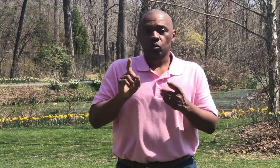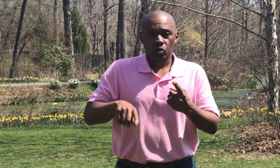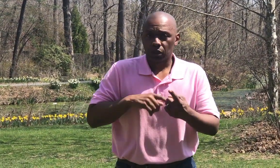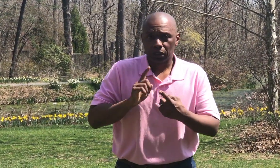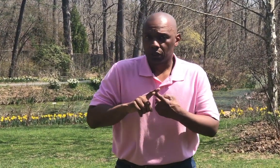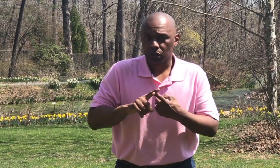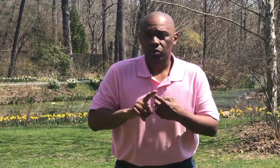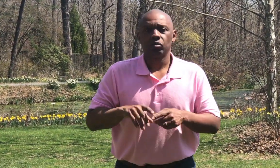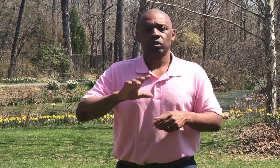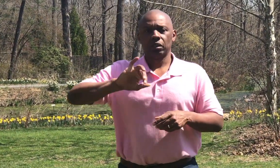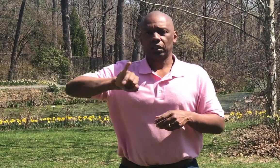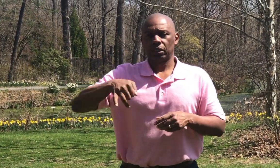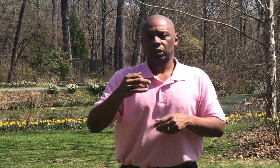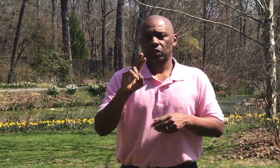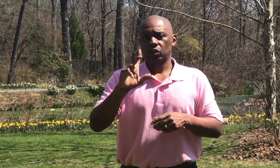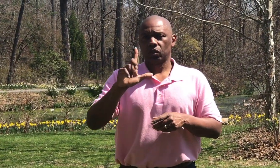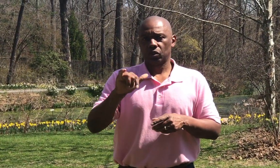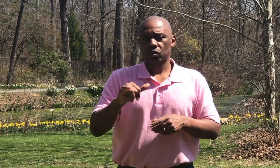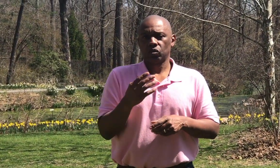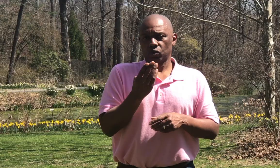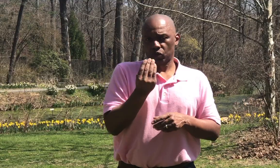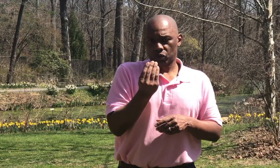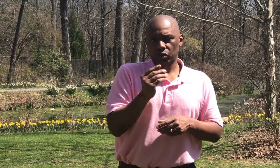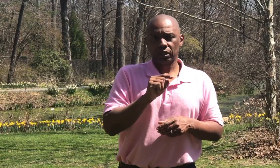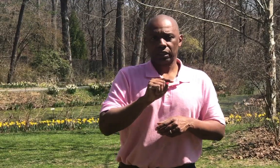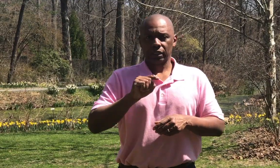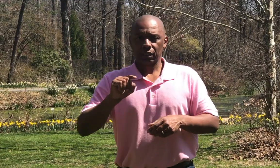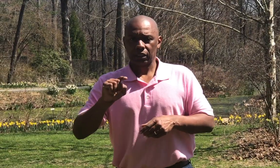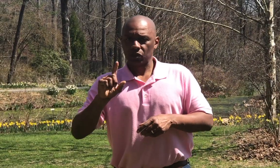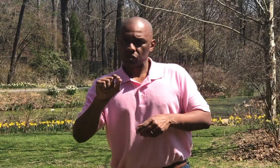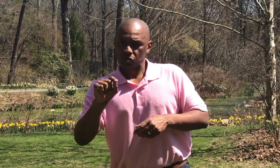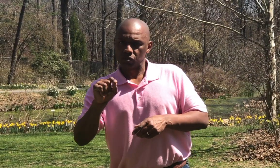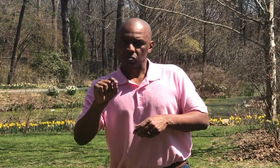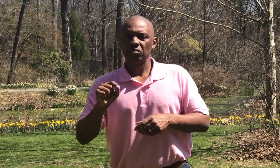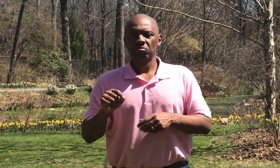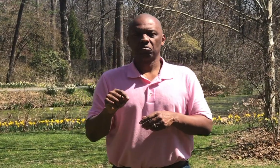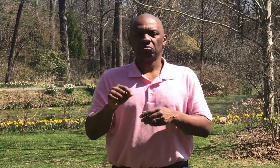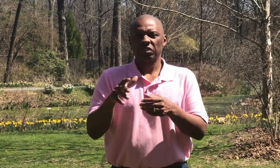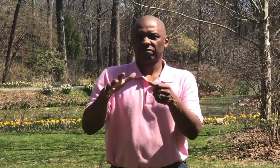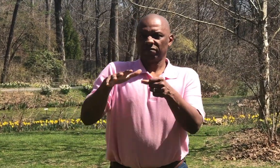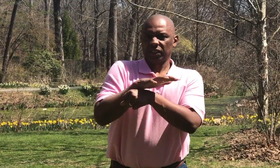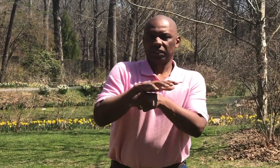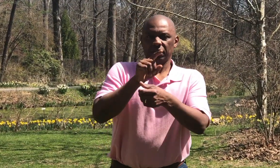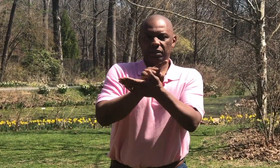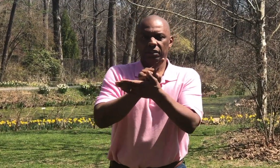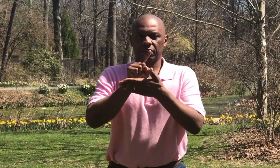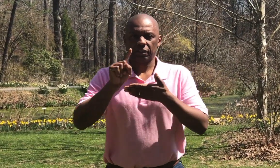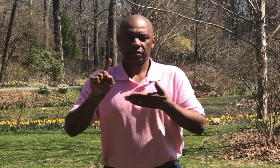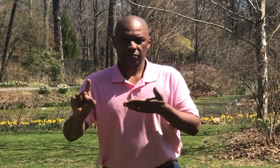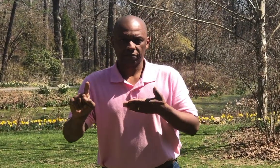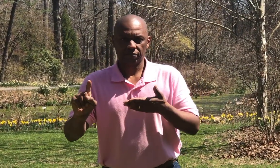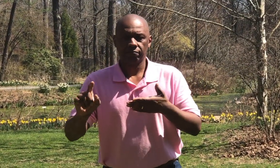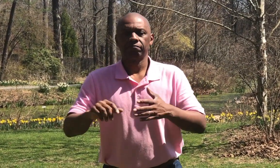When? Our camp will run July 14 - July 20, 2019. We offer one full week session.